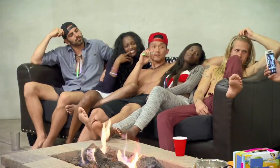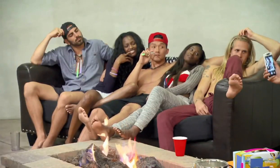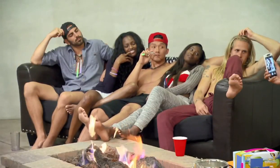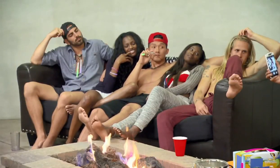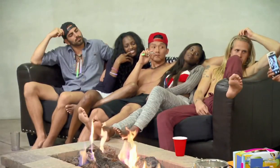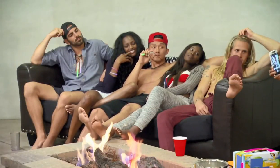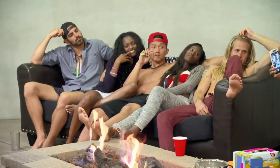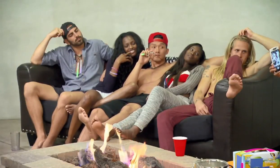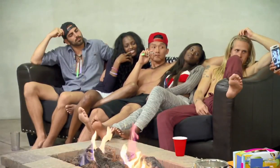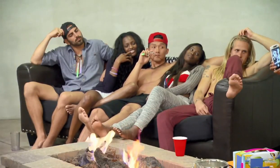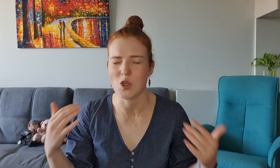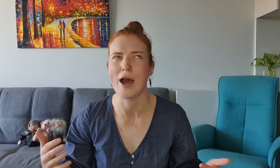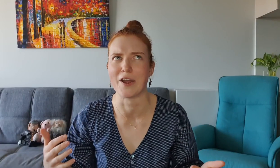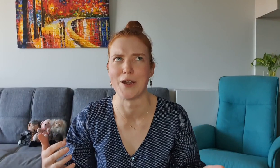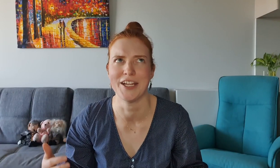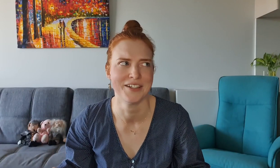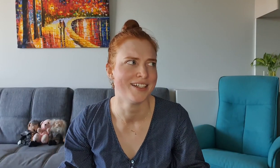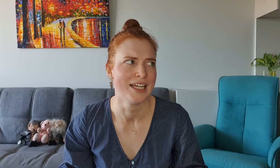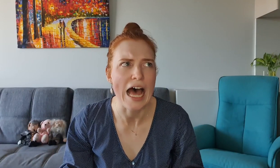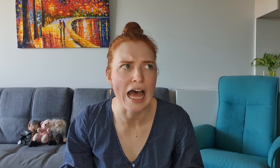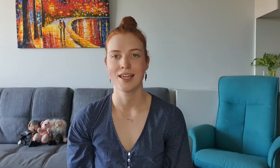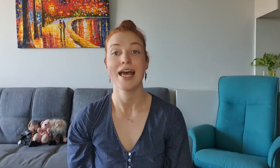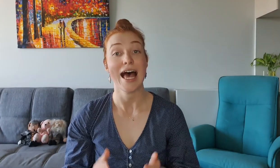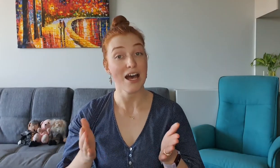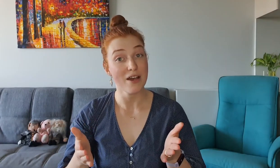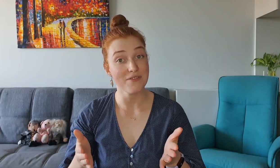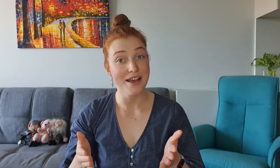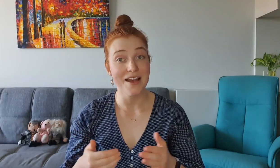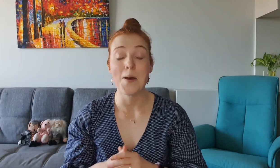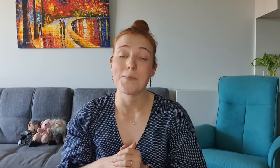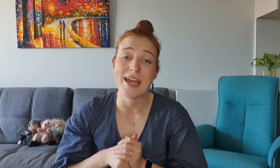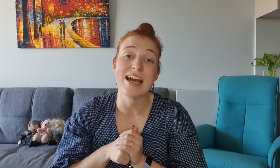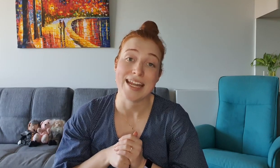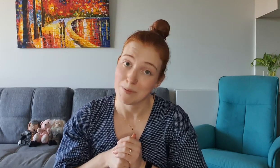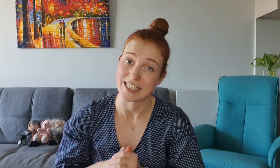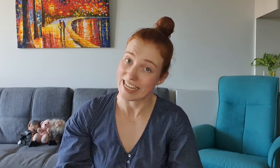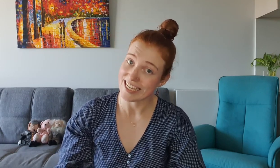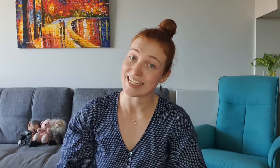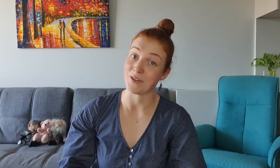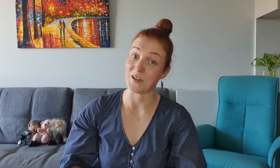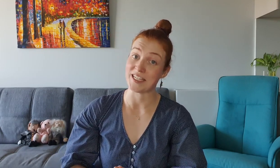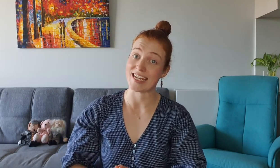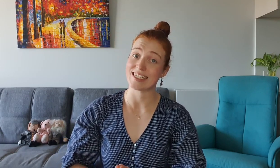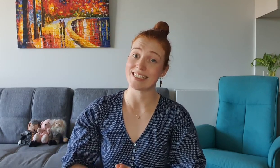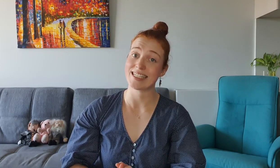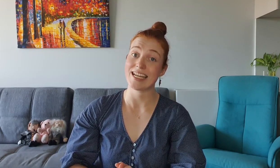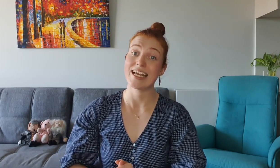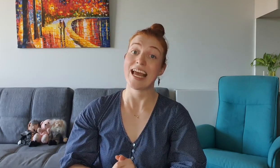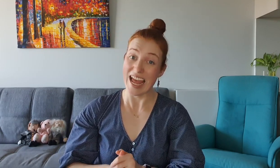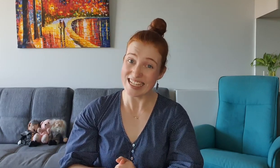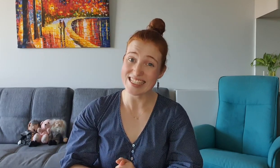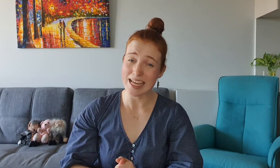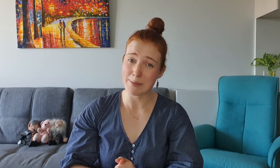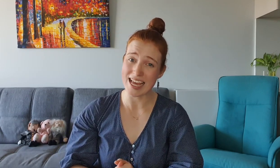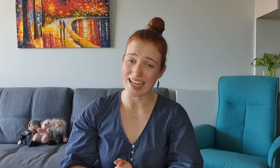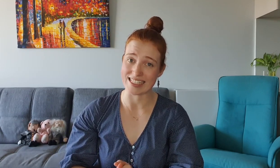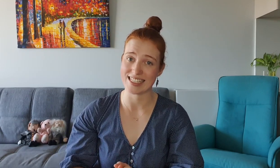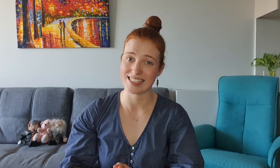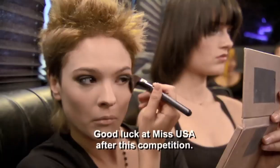and it's infuriating, I'm so angry *infuriated roar* However, being unable to hear his fellow contestants has its upsides